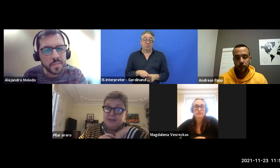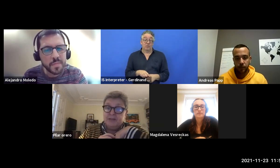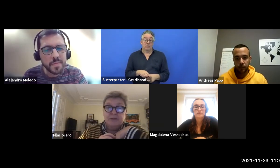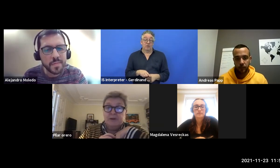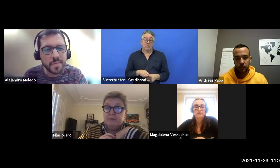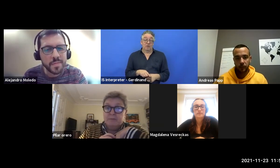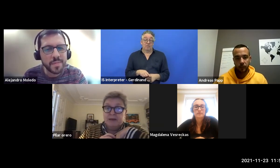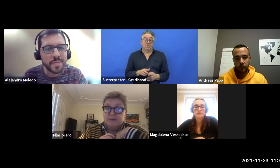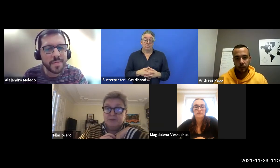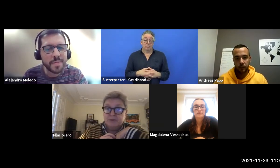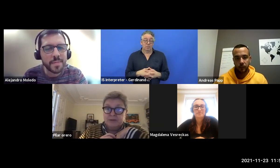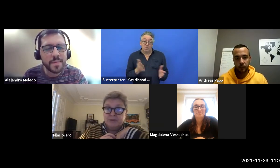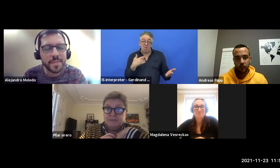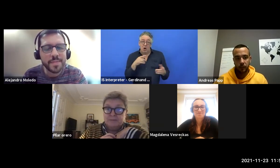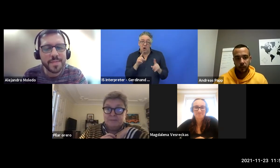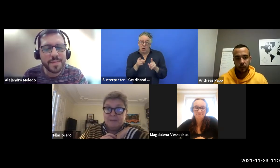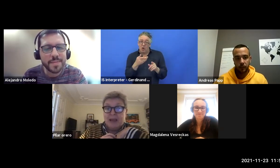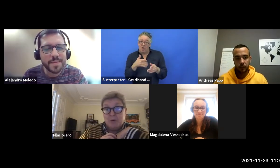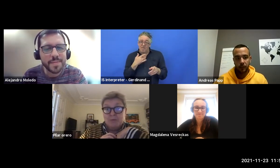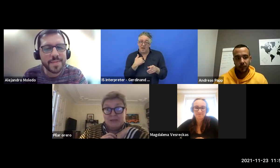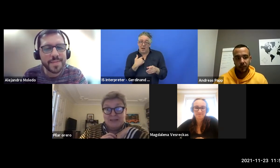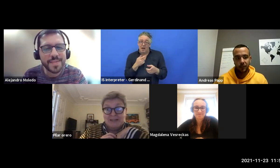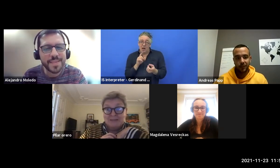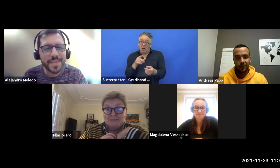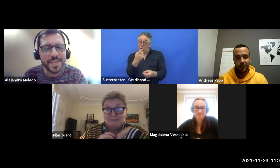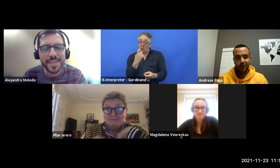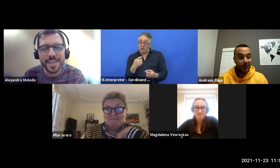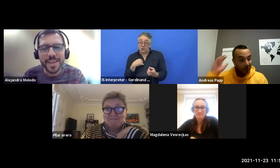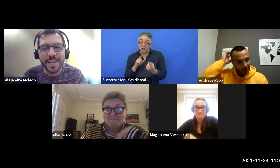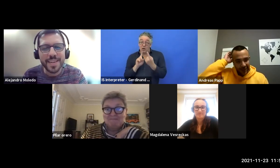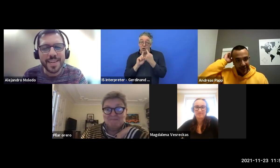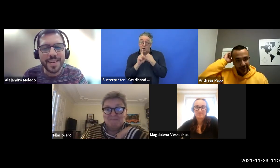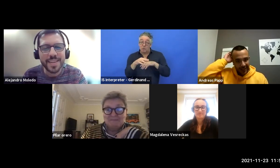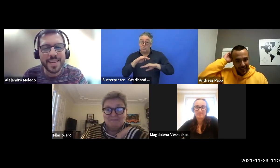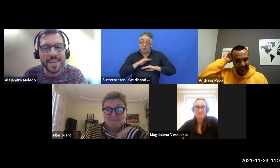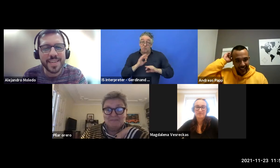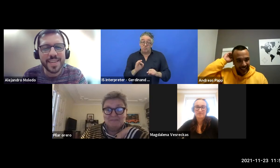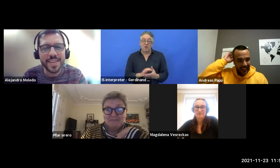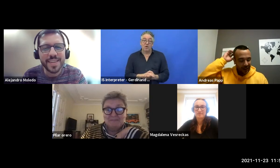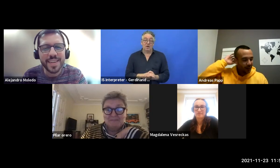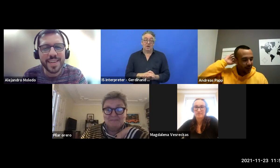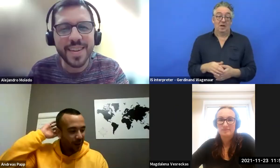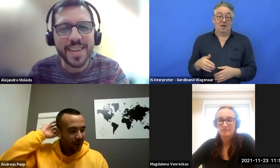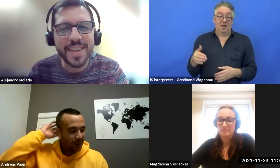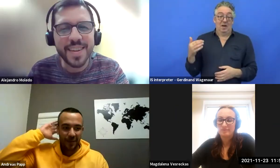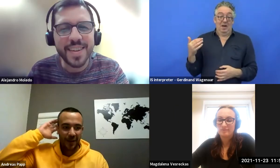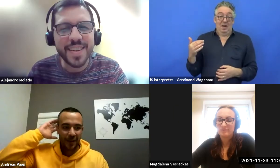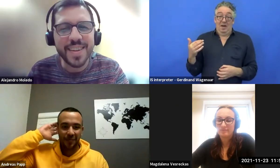I don't know if I reply to your question. All comments are positive.